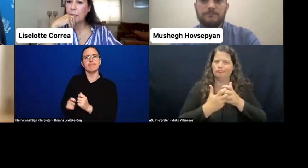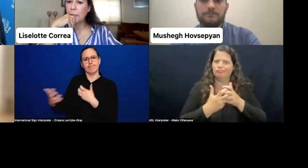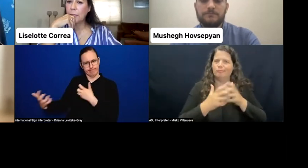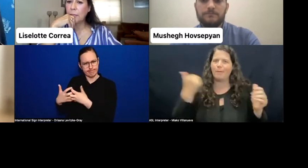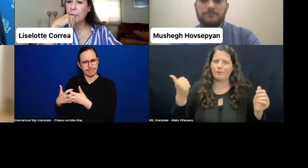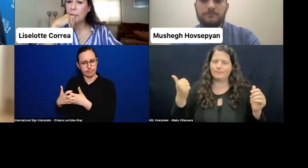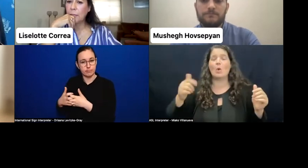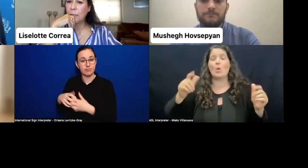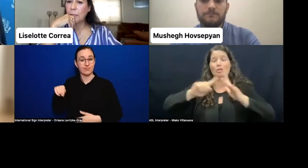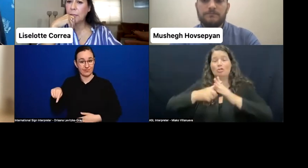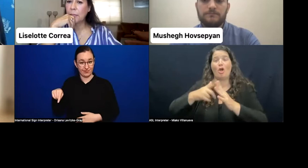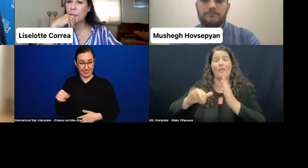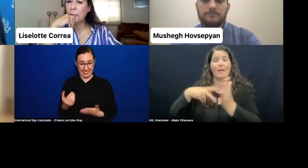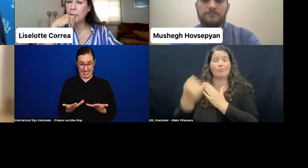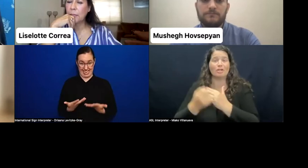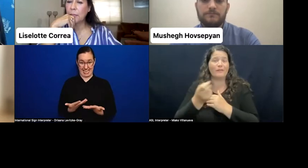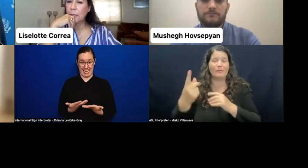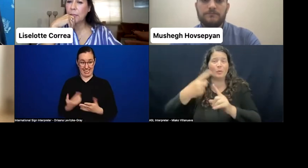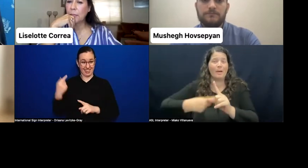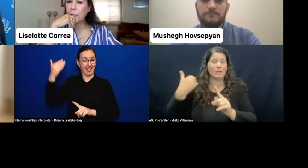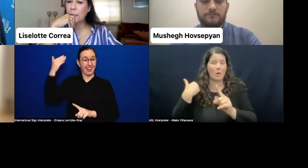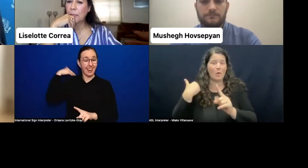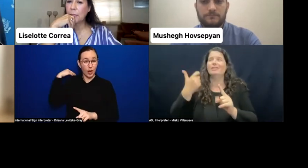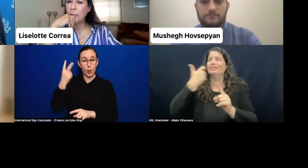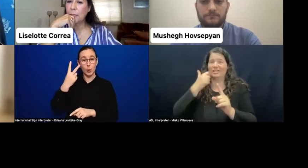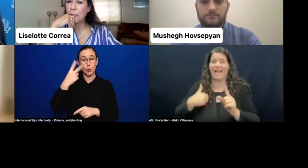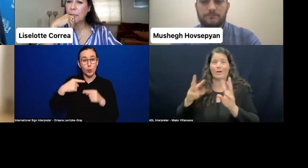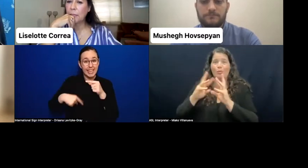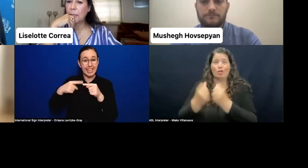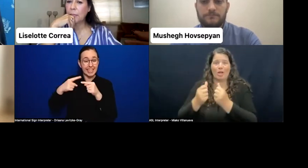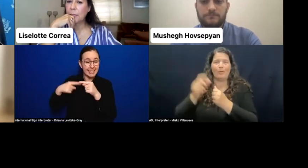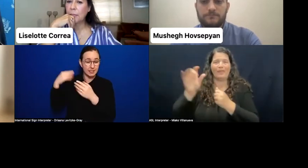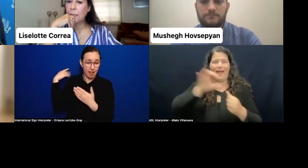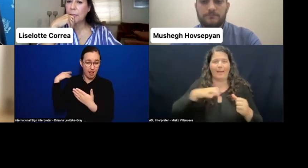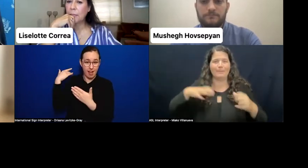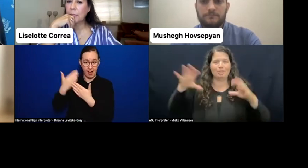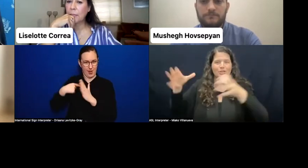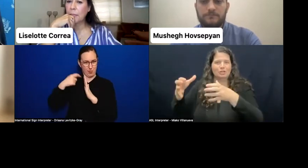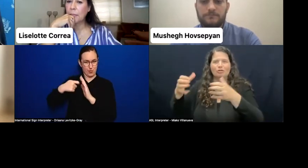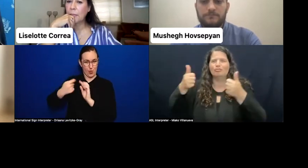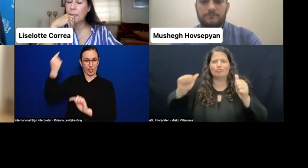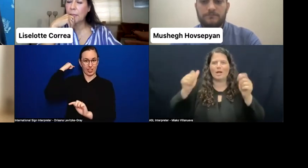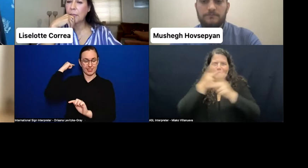have been able to have a workshop with the commission just to try to see how we can arrange that code.